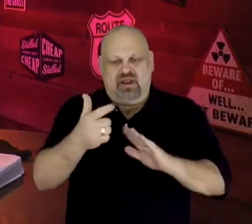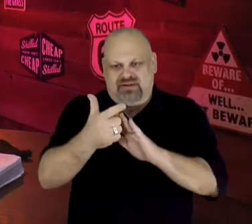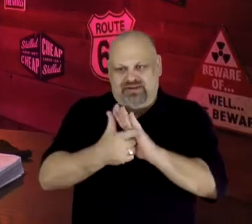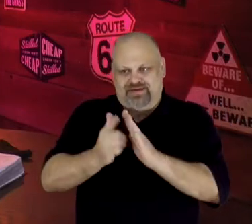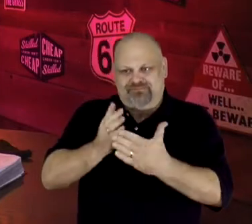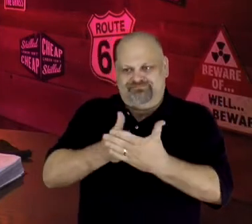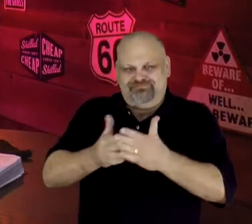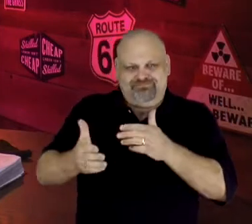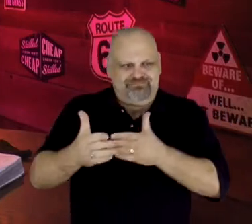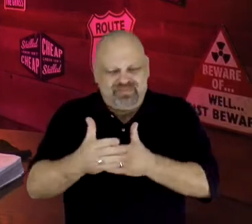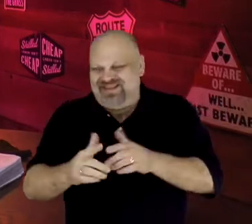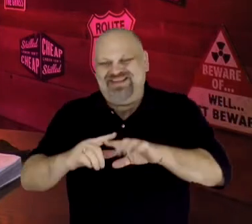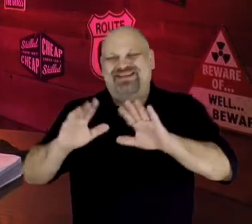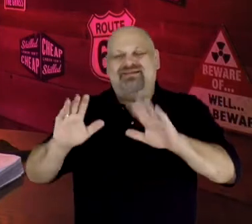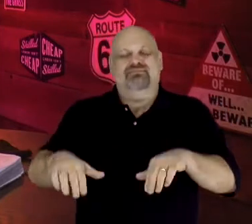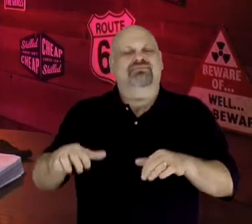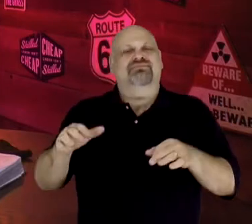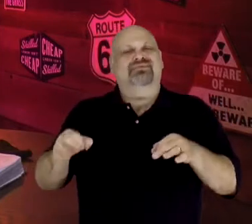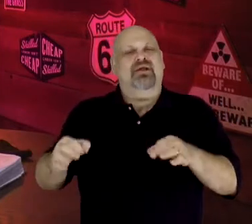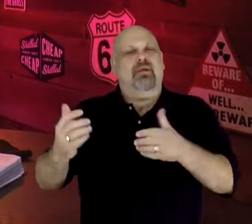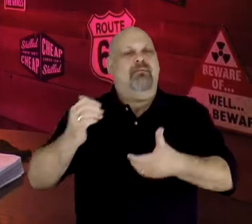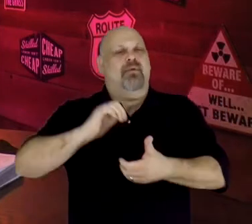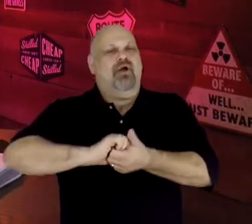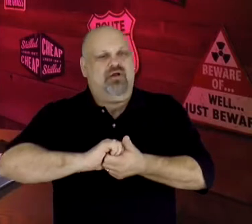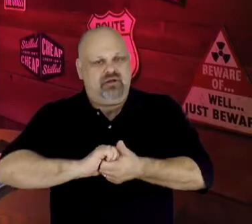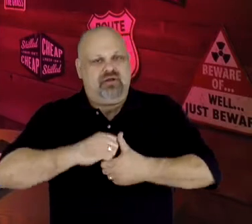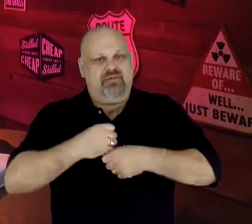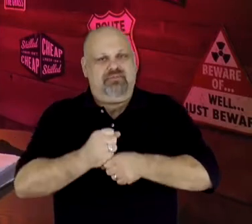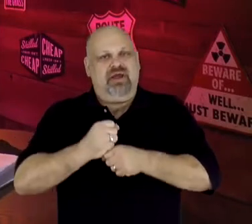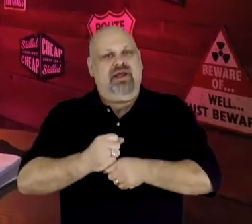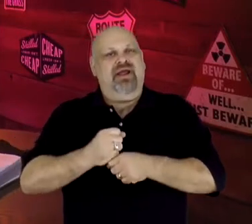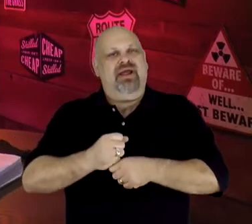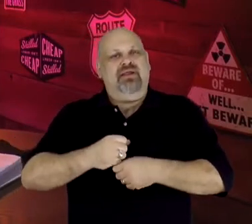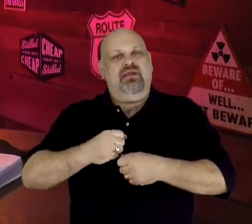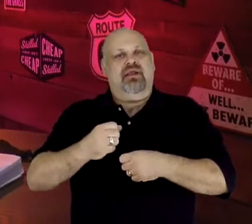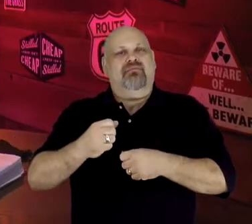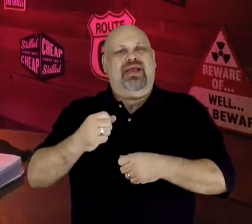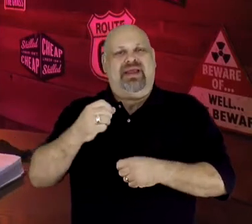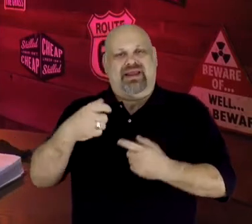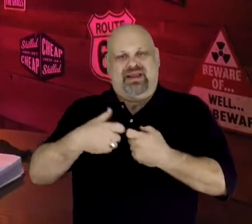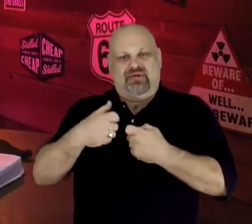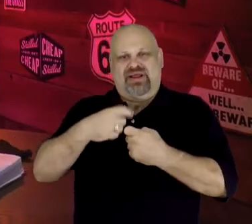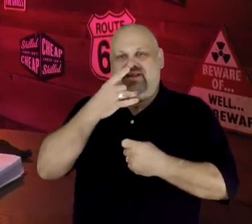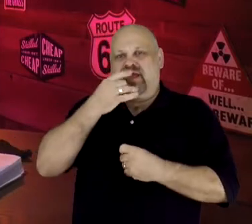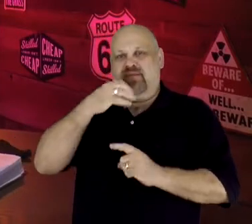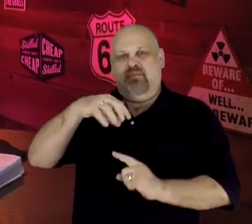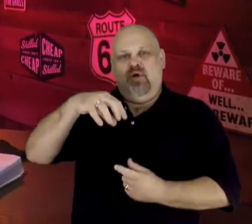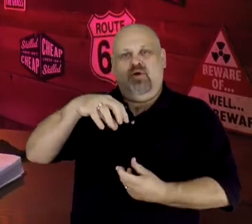of electric lightbulbs. Edison is said to have tried thousands of unfruitful methods before he